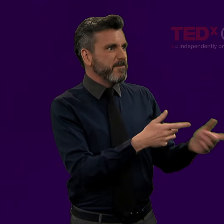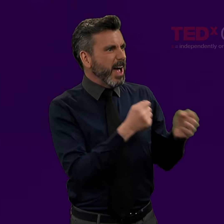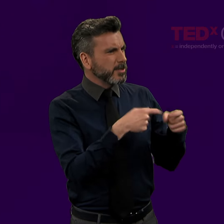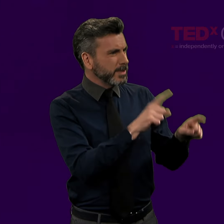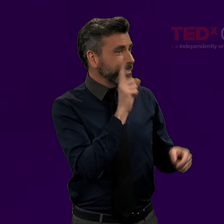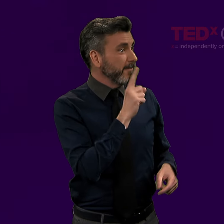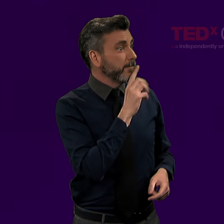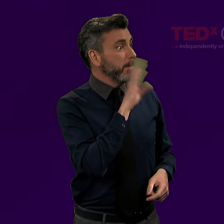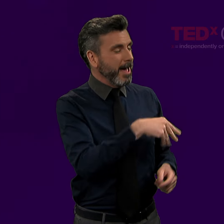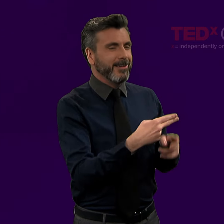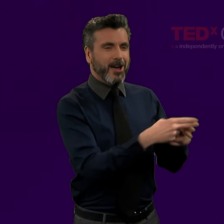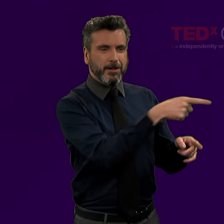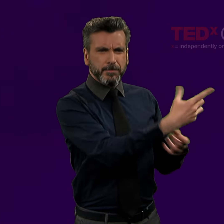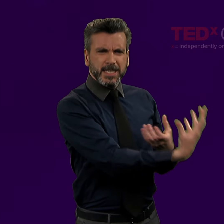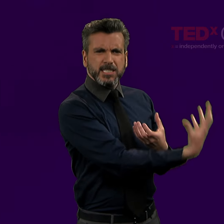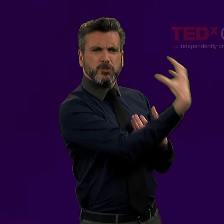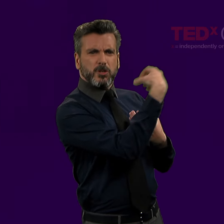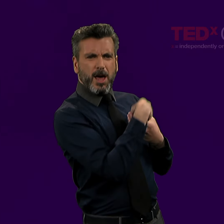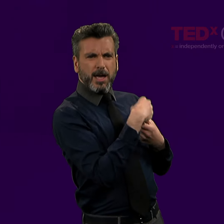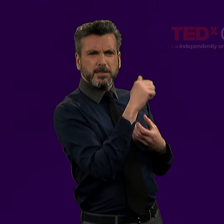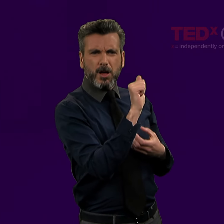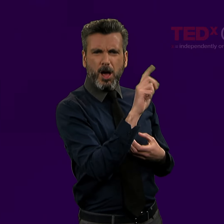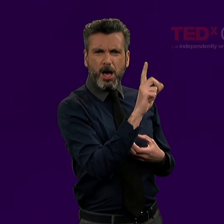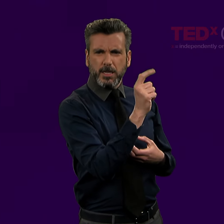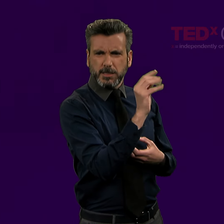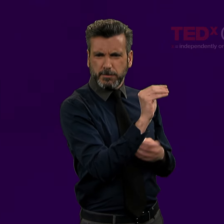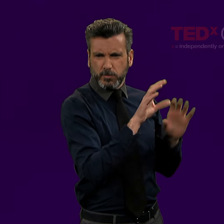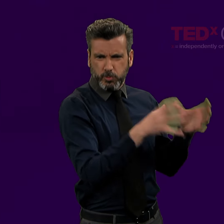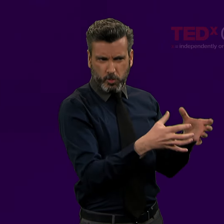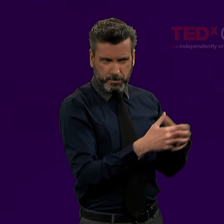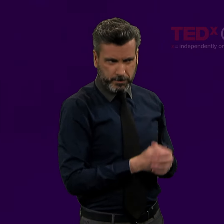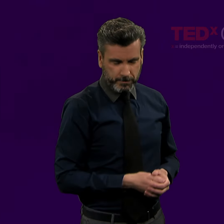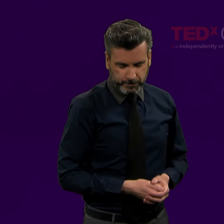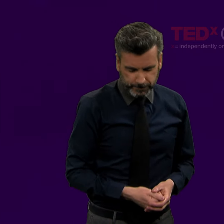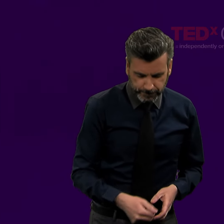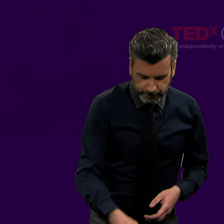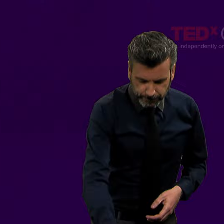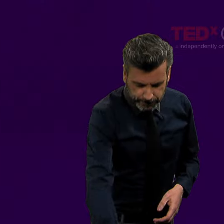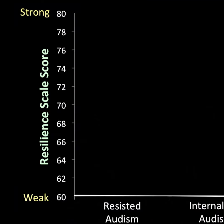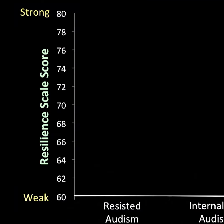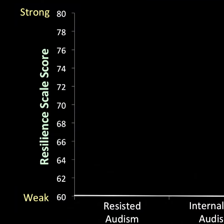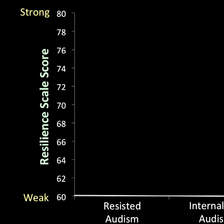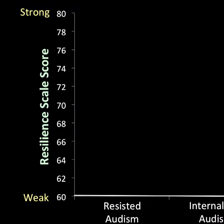Those who thought Deaf was bad, we would say they had internalized audism.